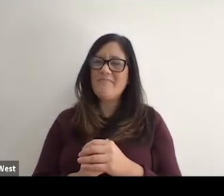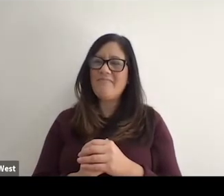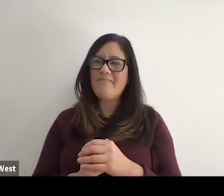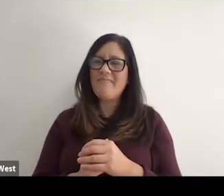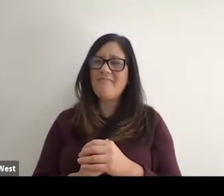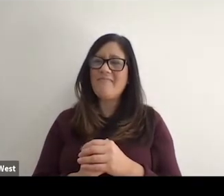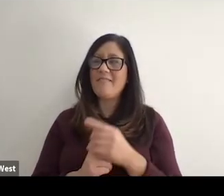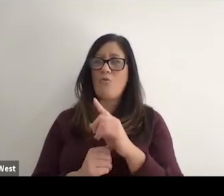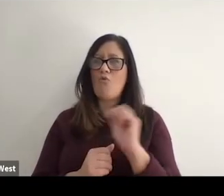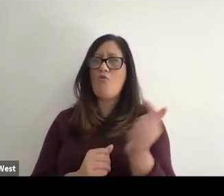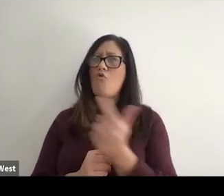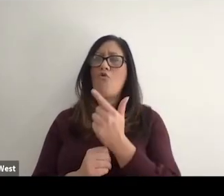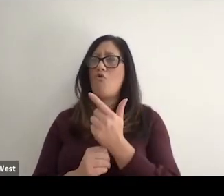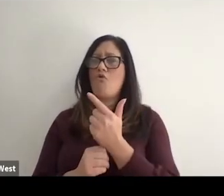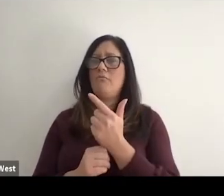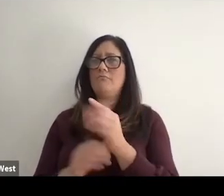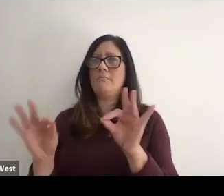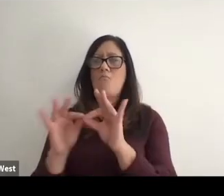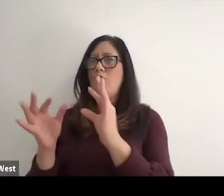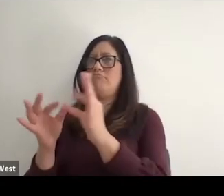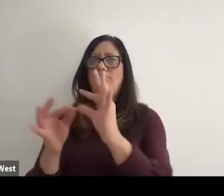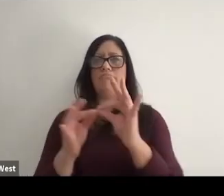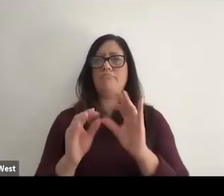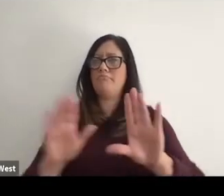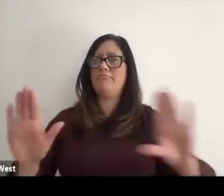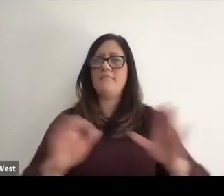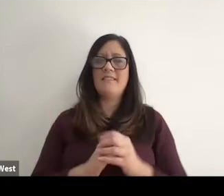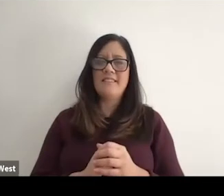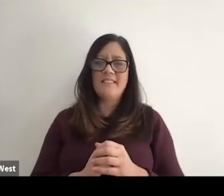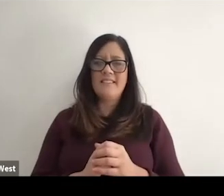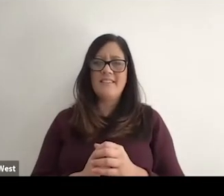I think you're all saying important pieces, like I think that the being from my generation too.